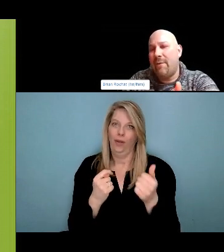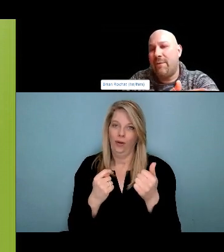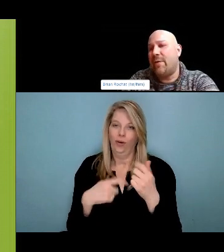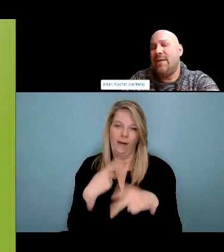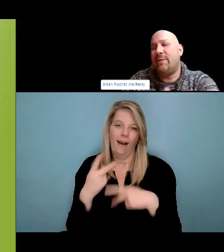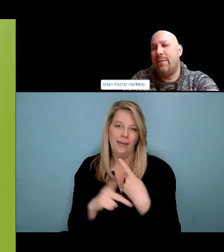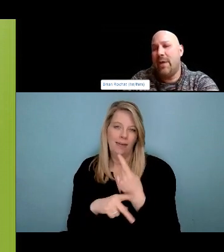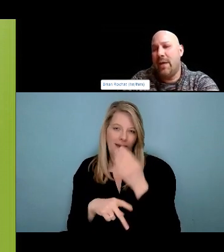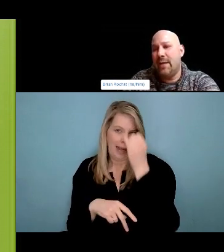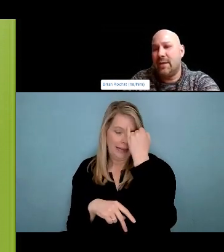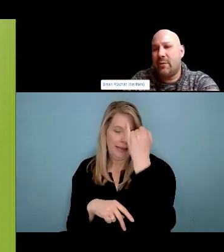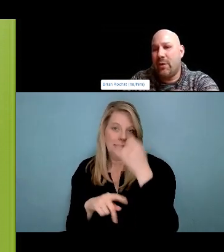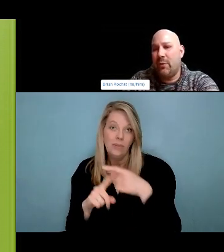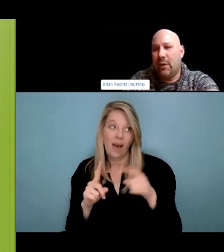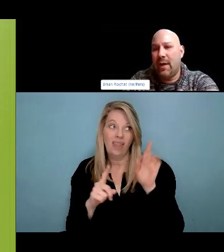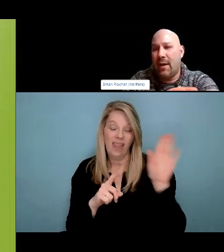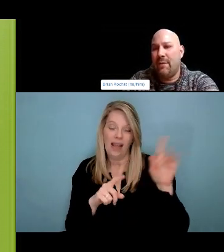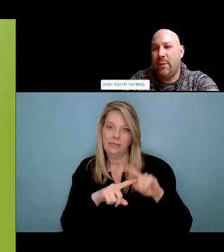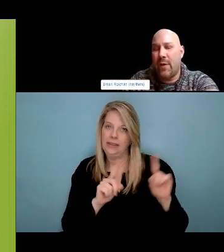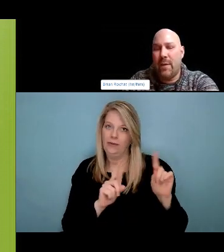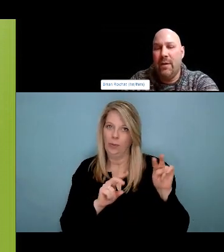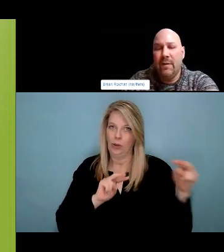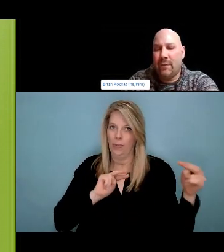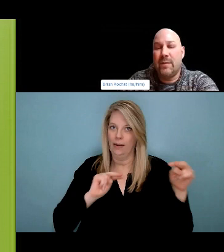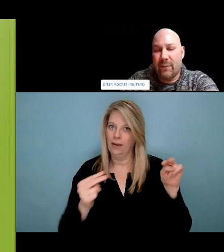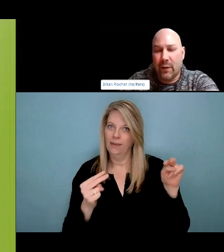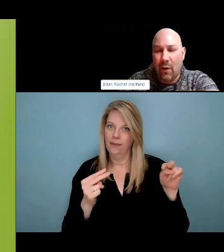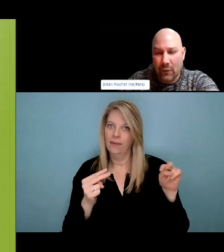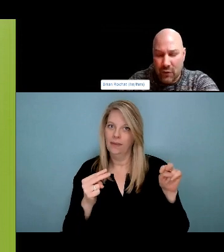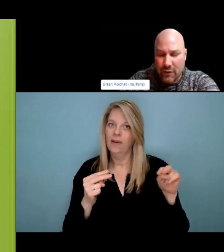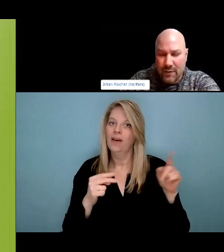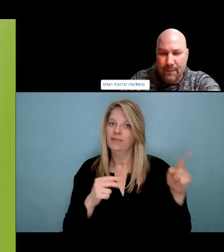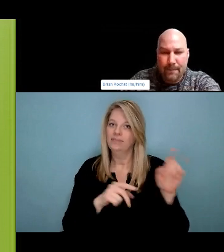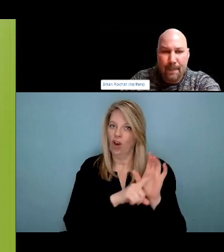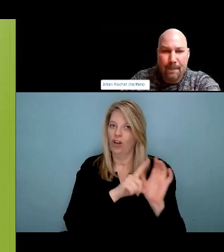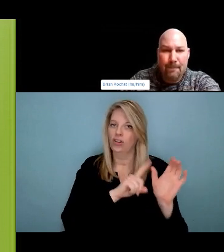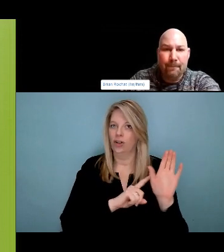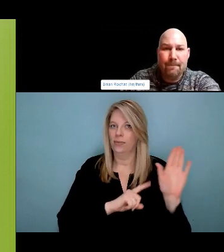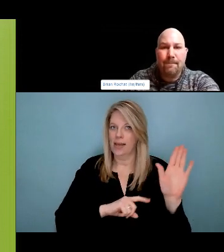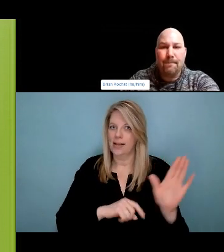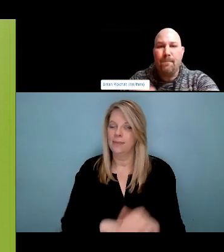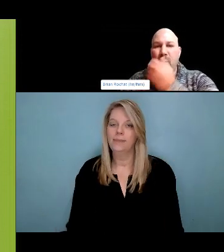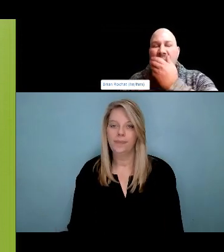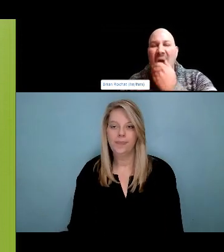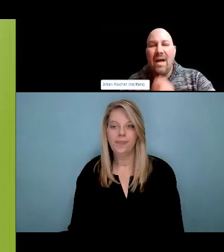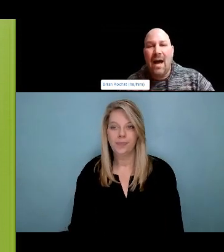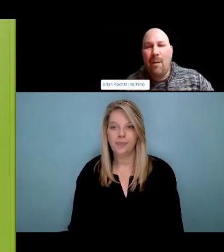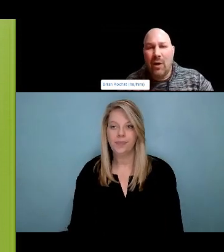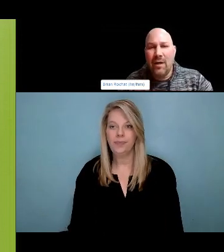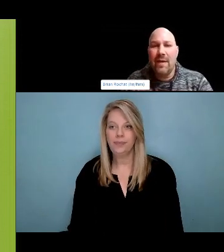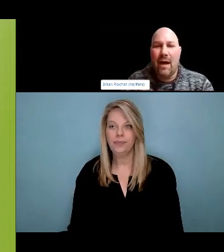That's that's conditional, right? We really want to make sure that we accept people as